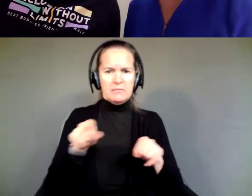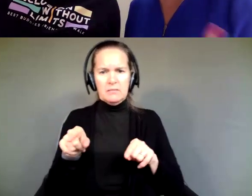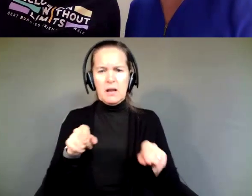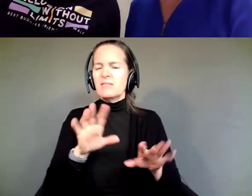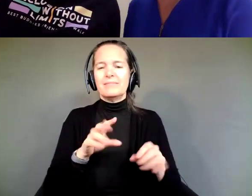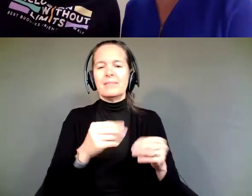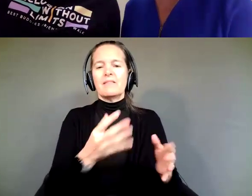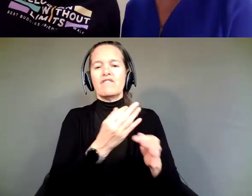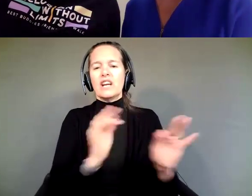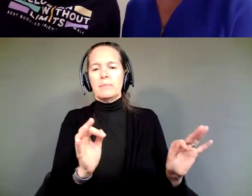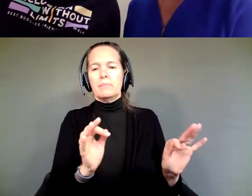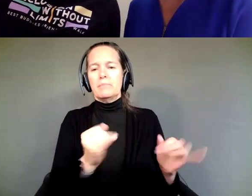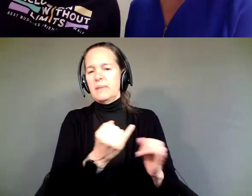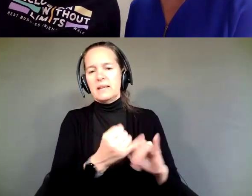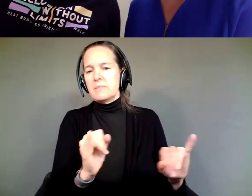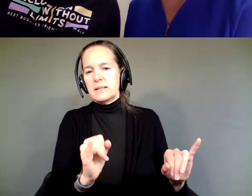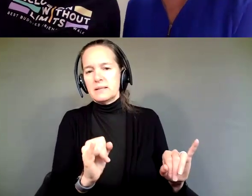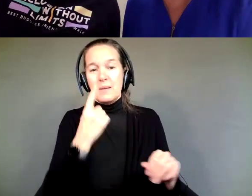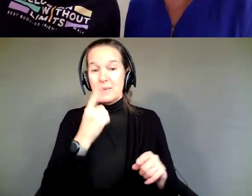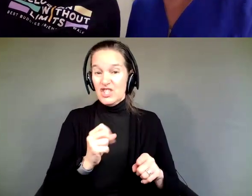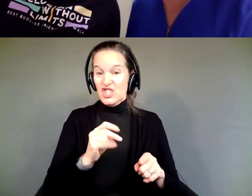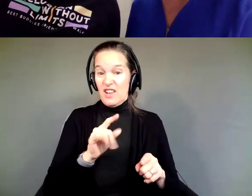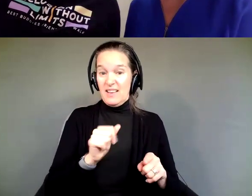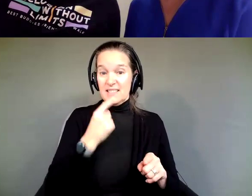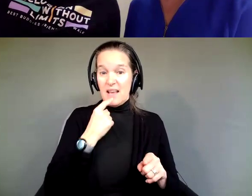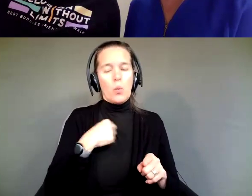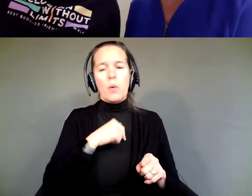Because as Sheila mentioned earlier, you know, we're not going to be here always.